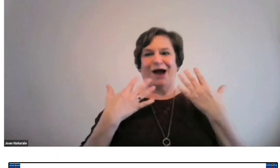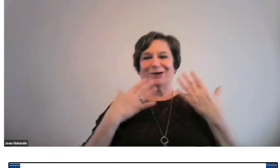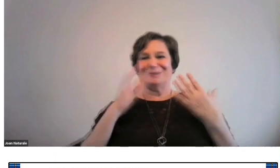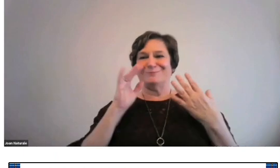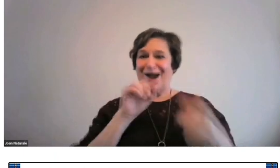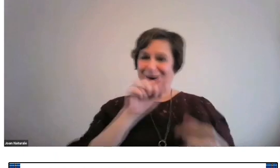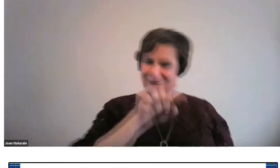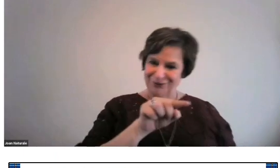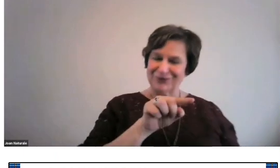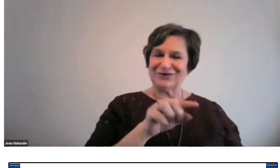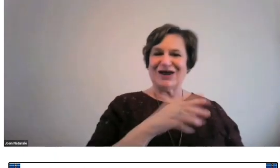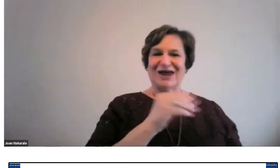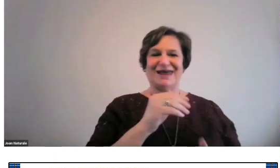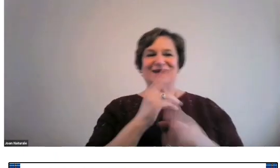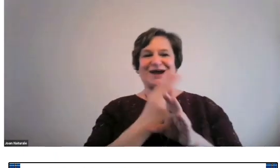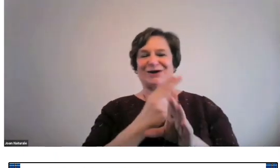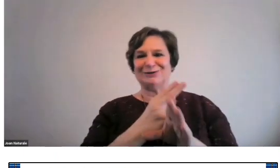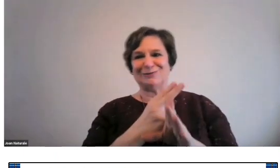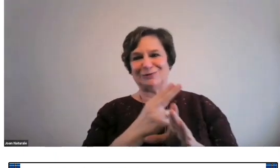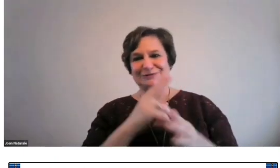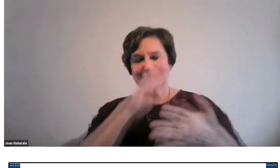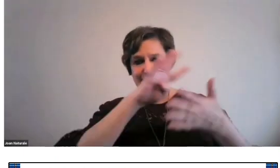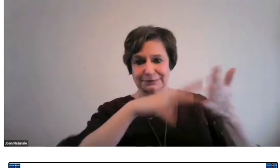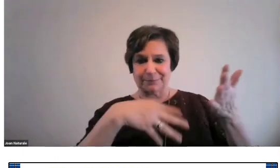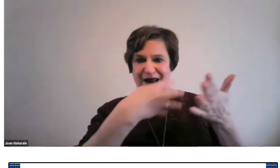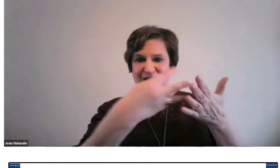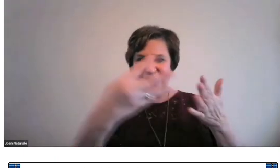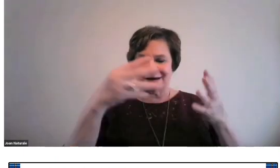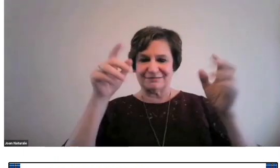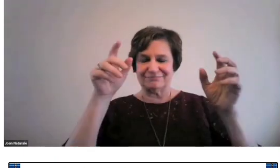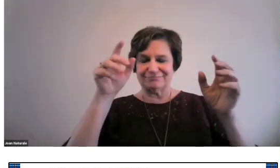If you noticed, I'm inspired by her.